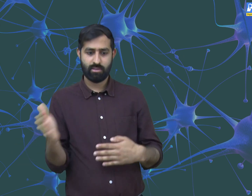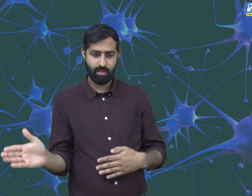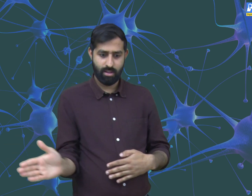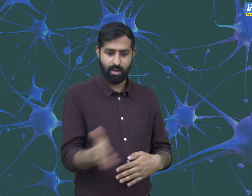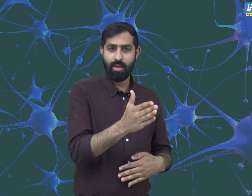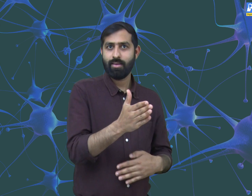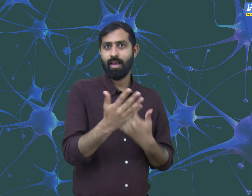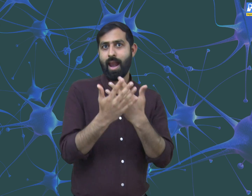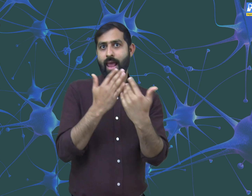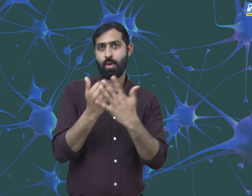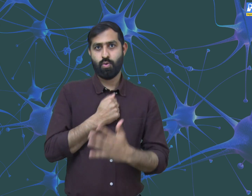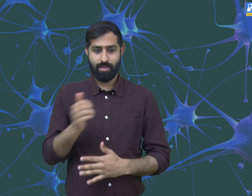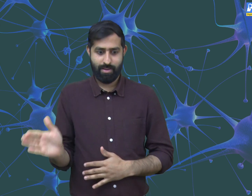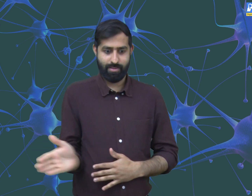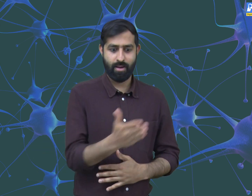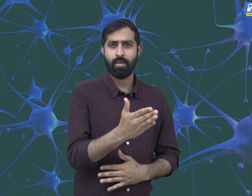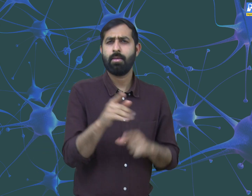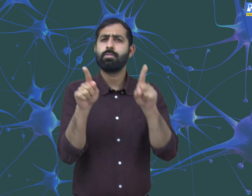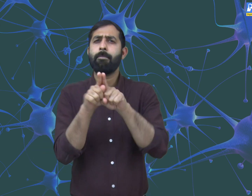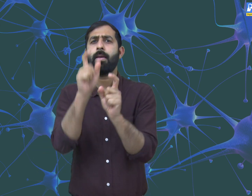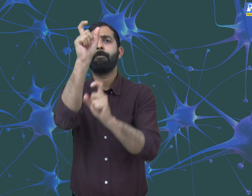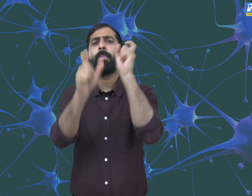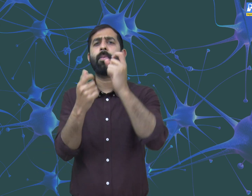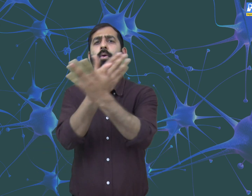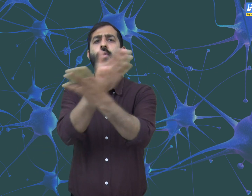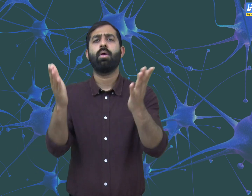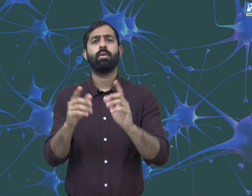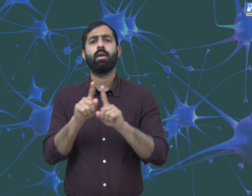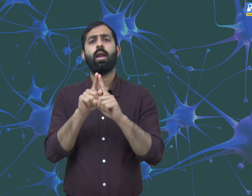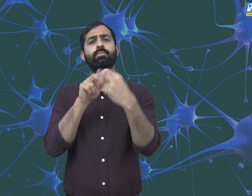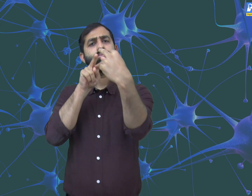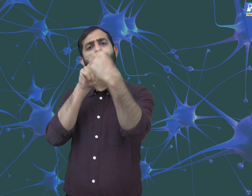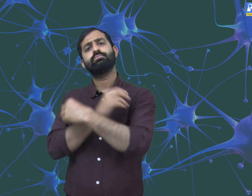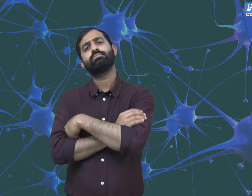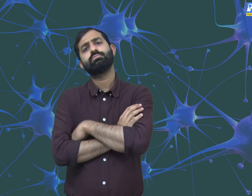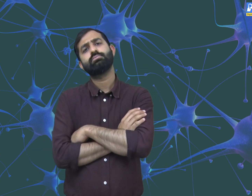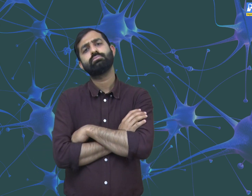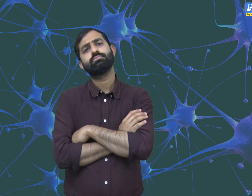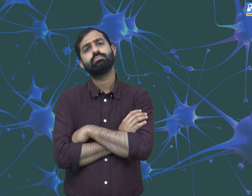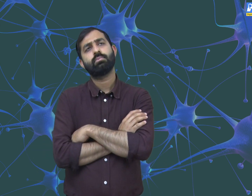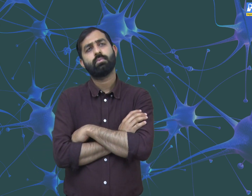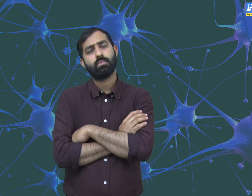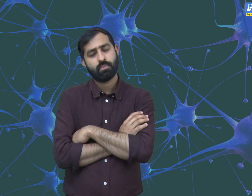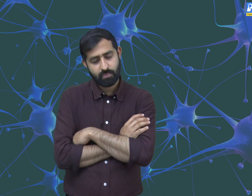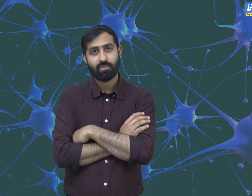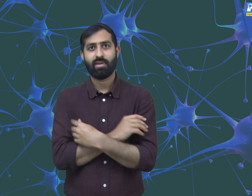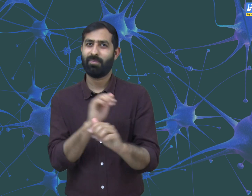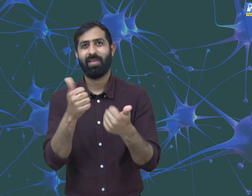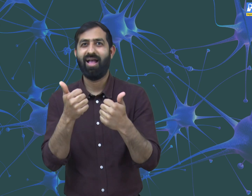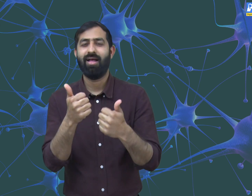resulting in the movement of the paper. Similarly, if we sit without any stimuli we will feel sleepy.